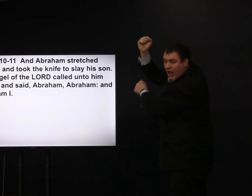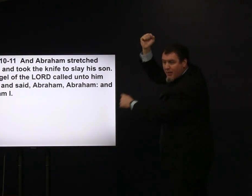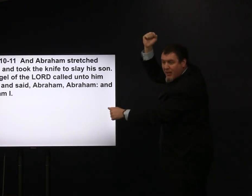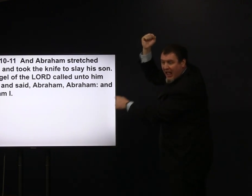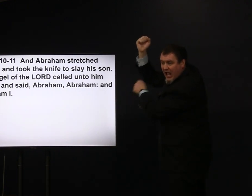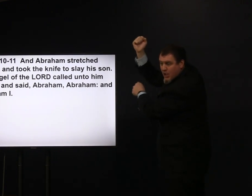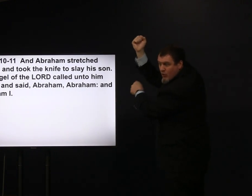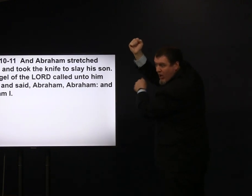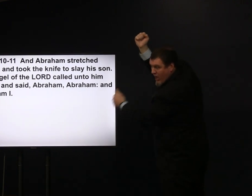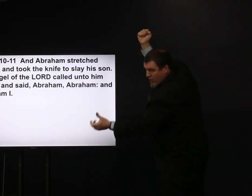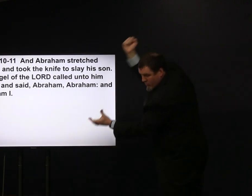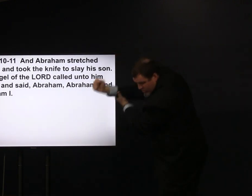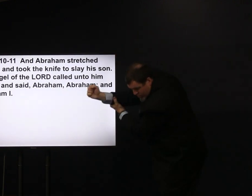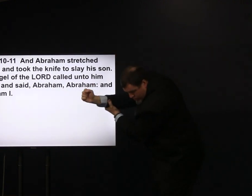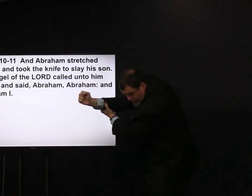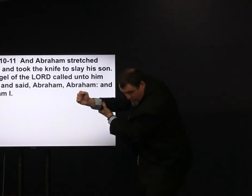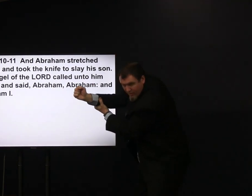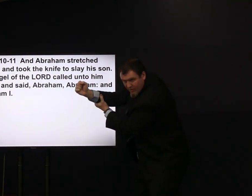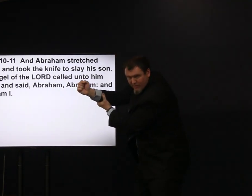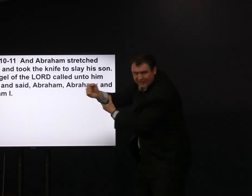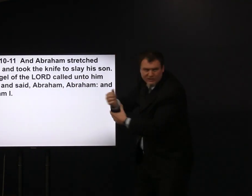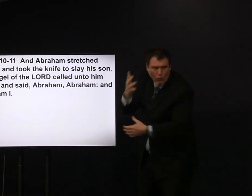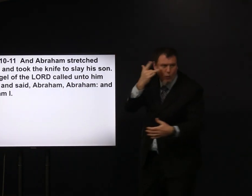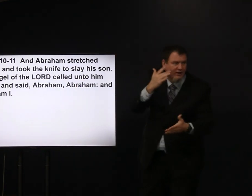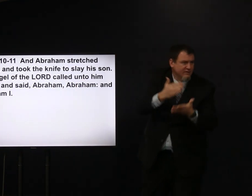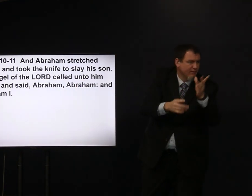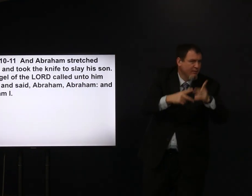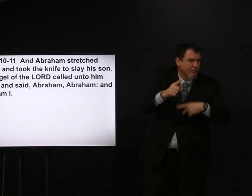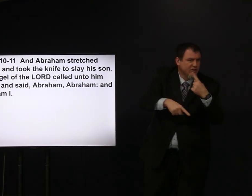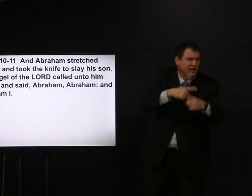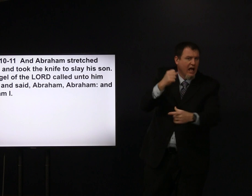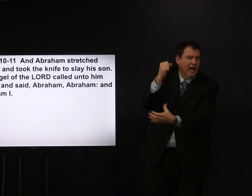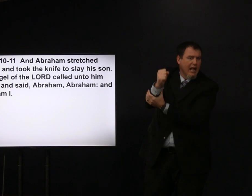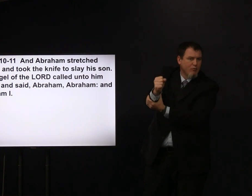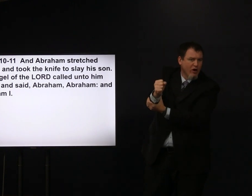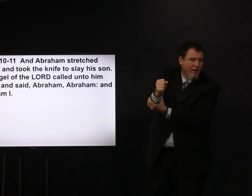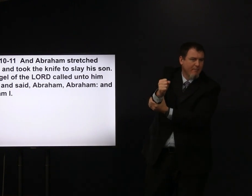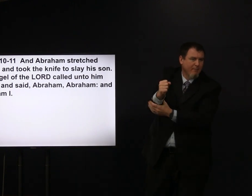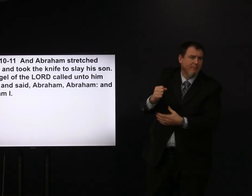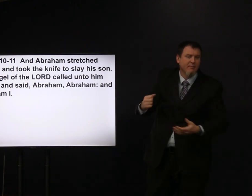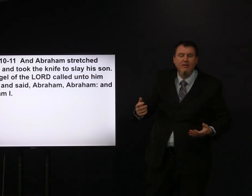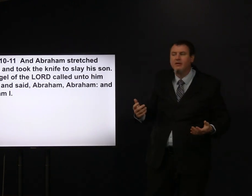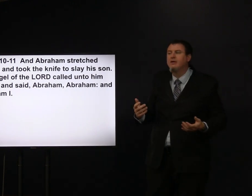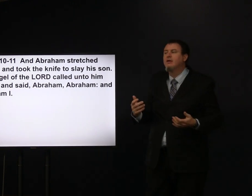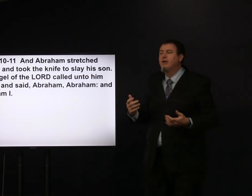and said Abraham Abraham and that's why some people sign Abraham like this